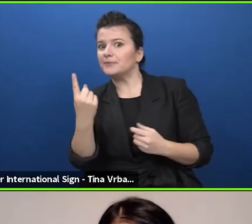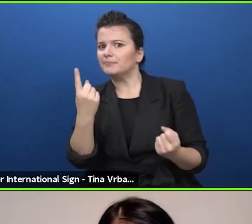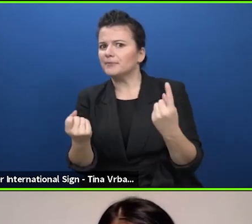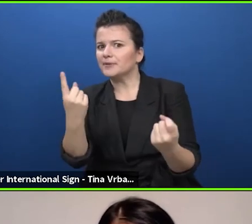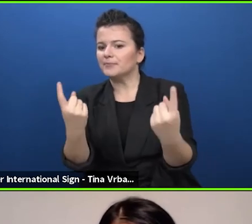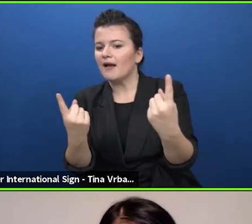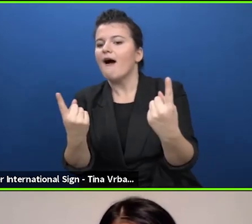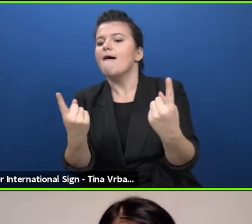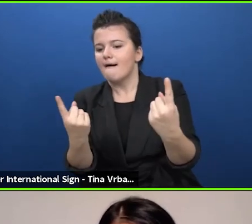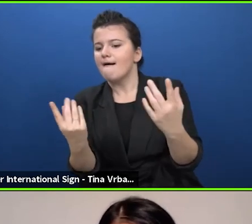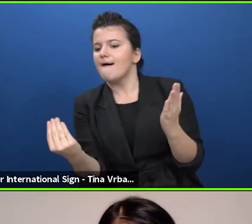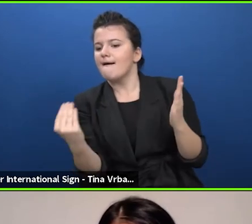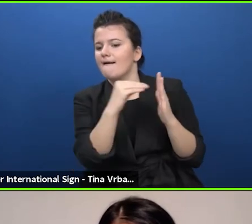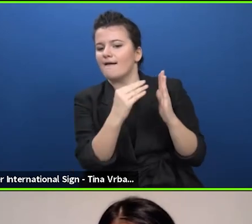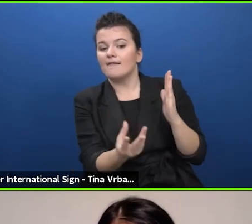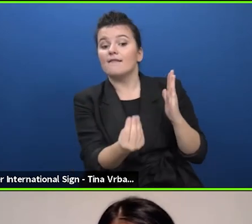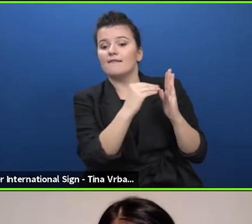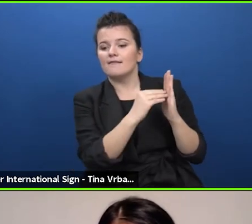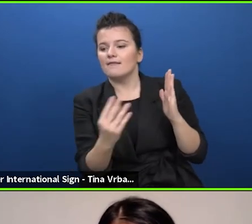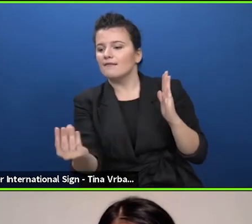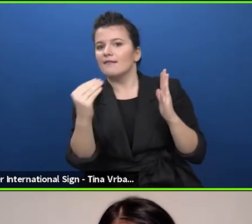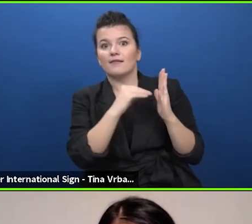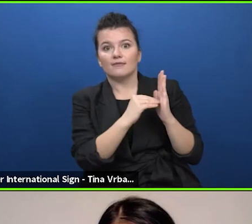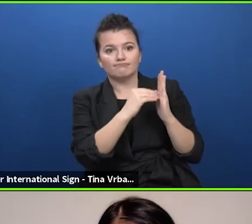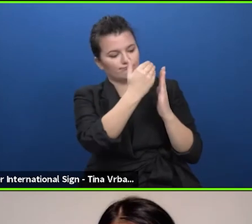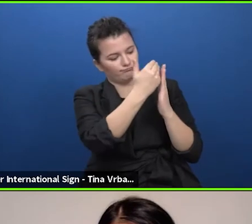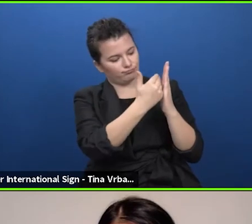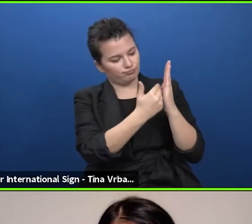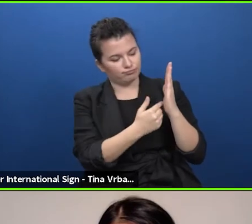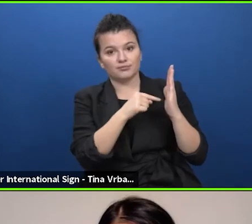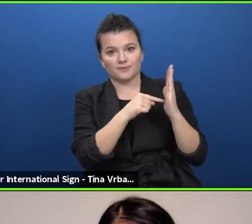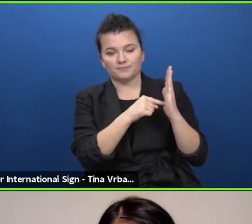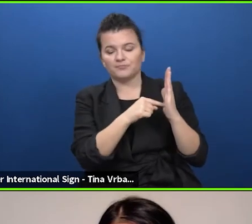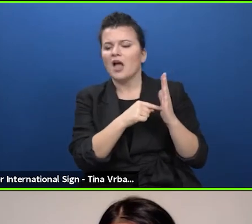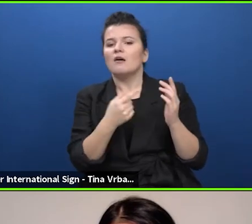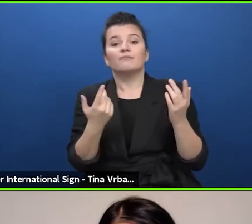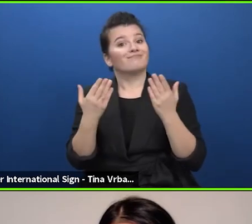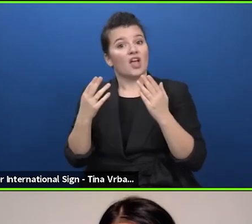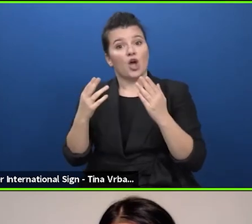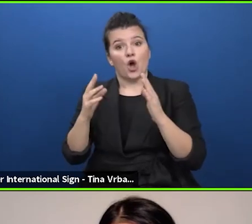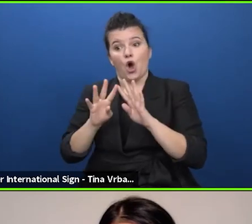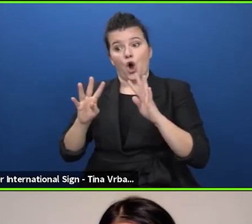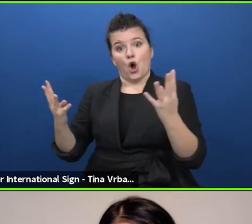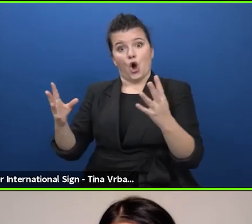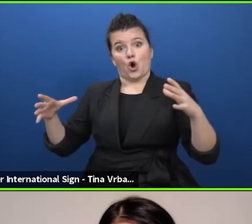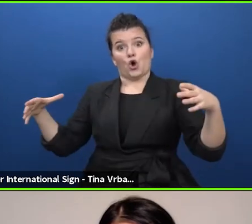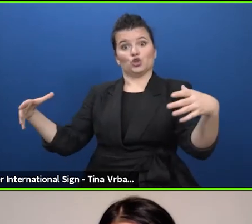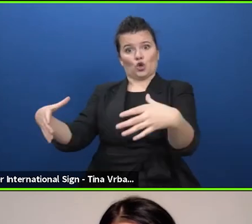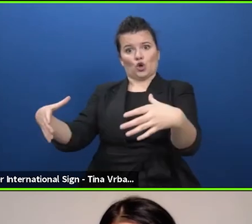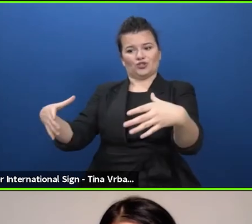actually all of those that are now involved in the consortium organizing this European Theatre Forum